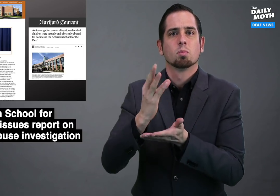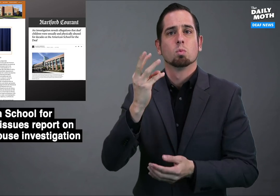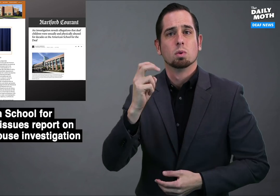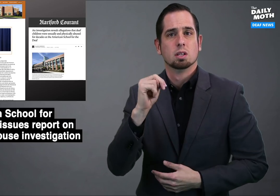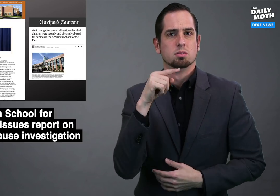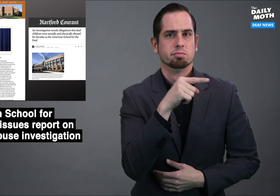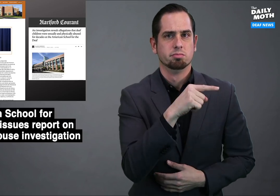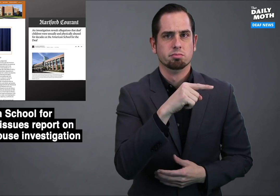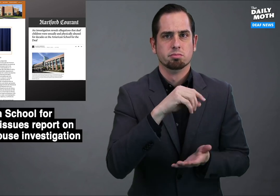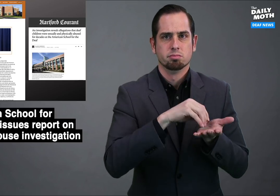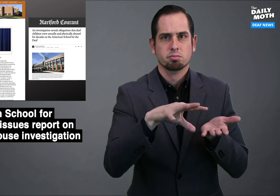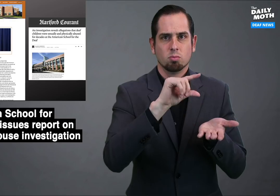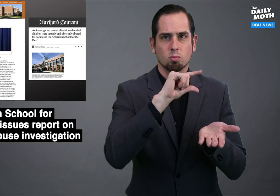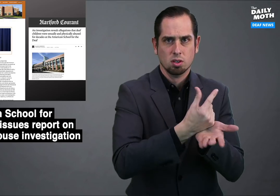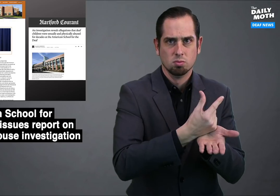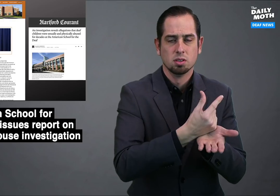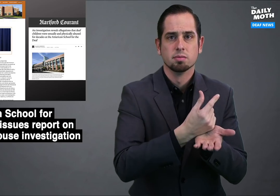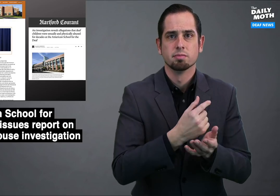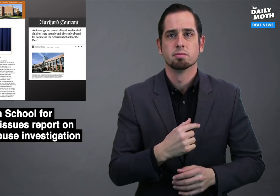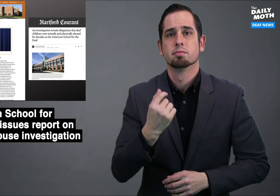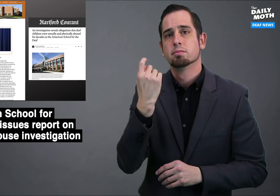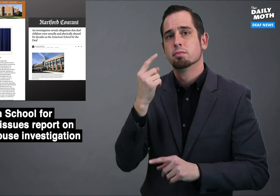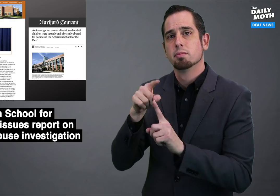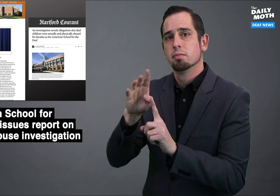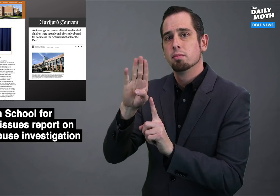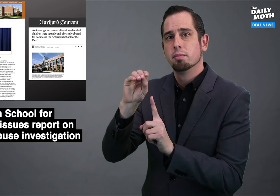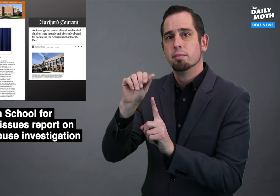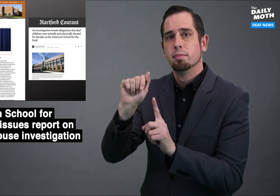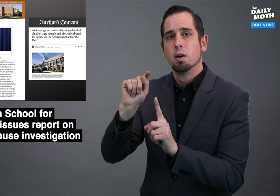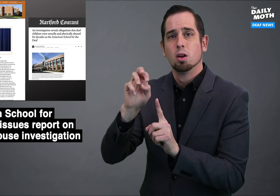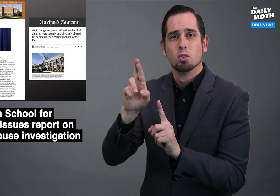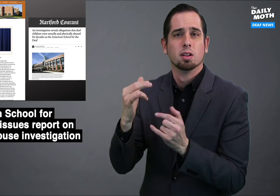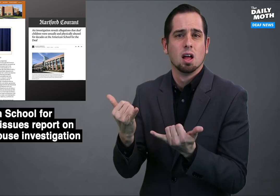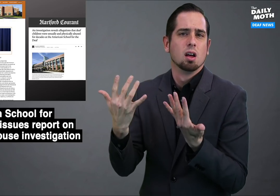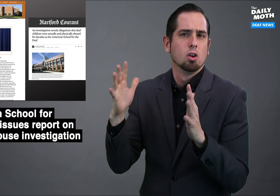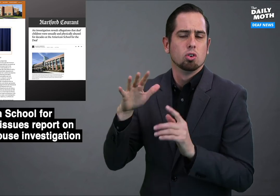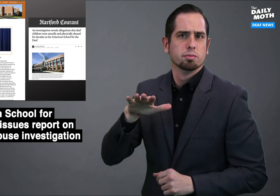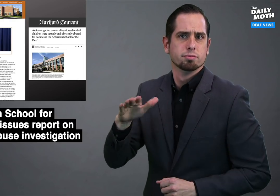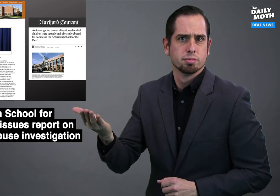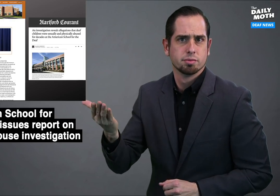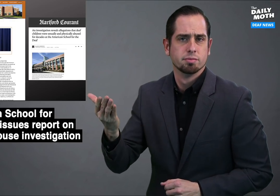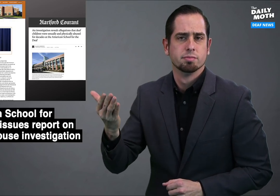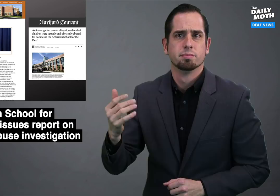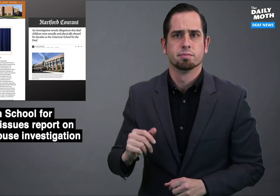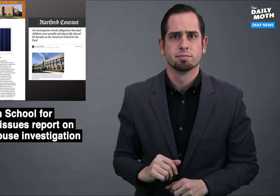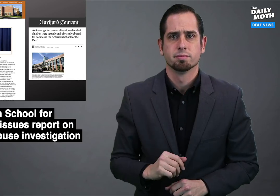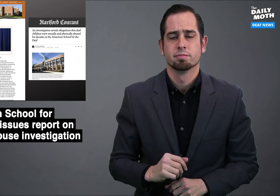when she graduated. Boatner is now deceased.